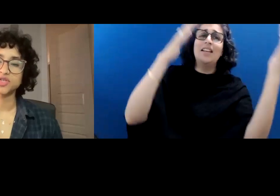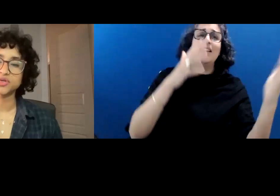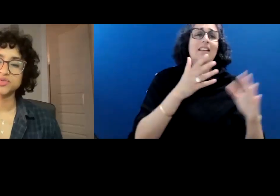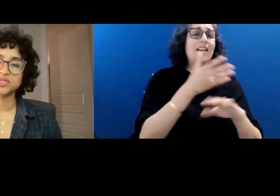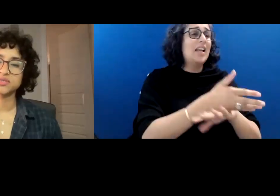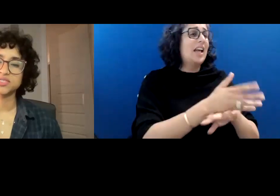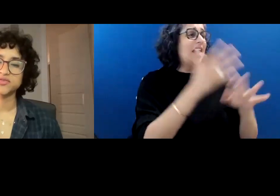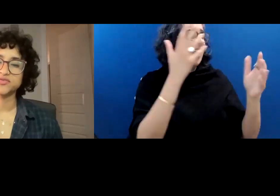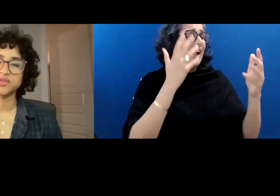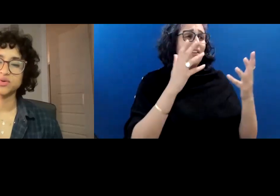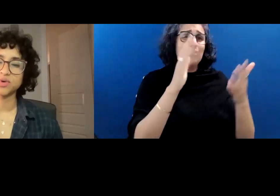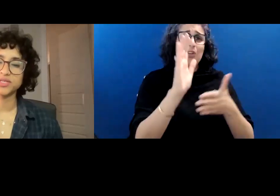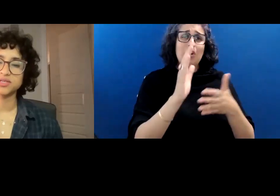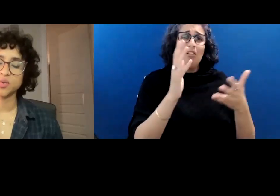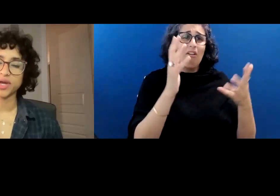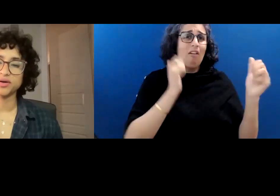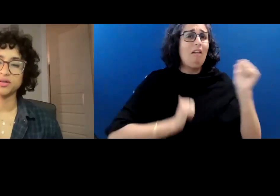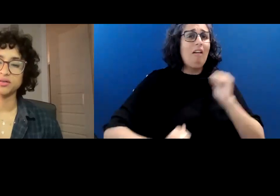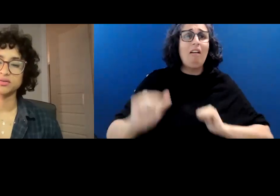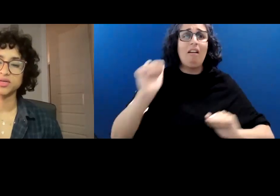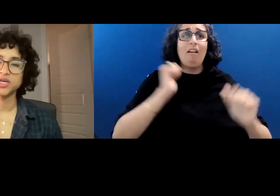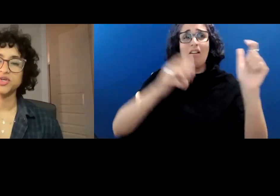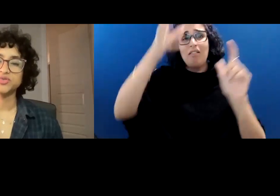chosen to feed the resting whale.